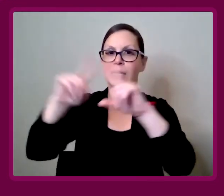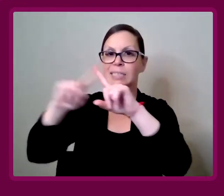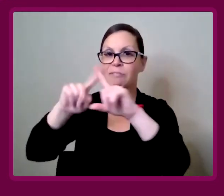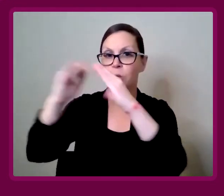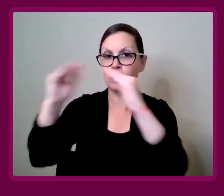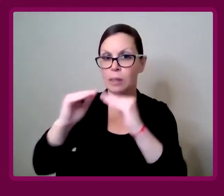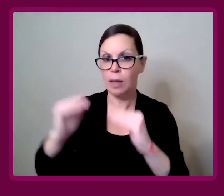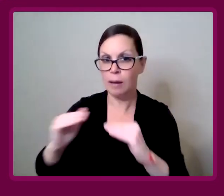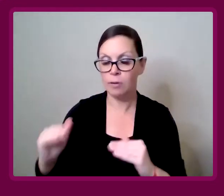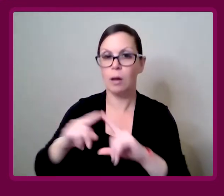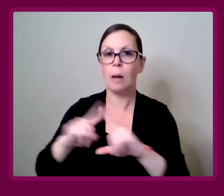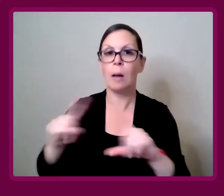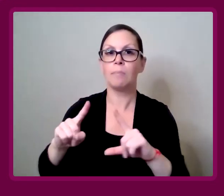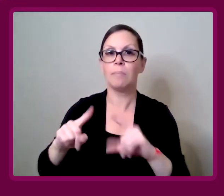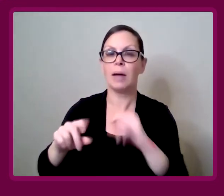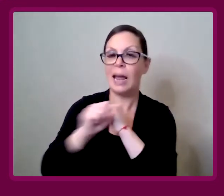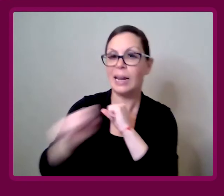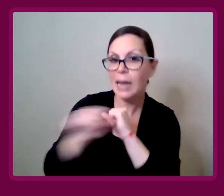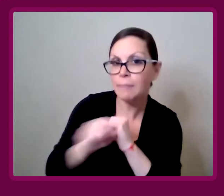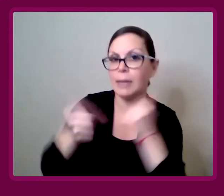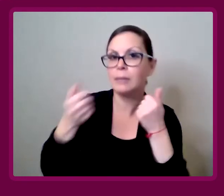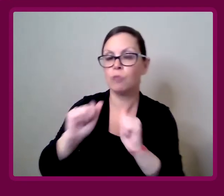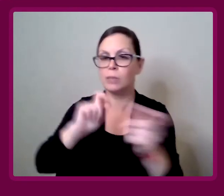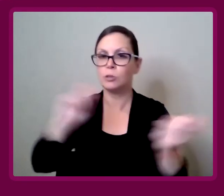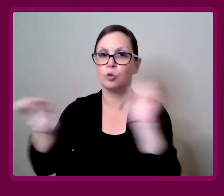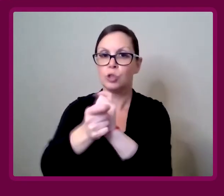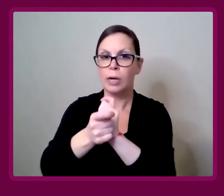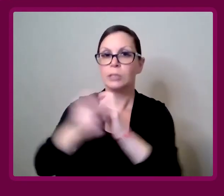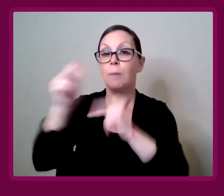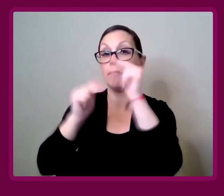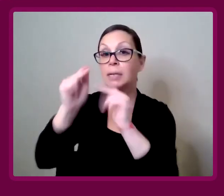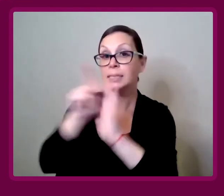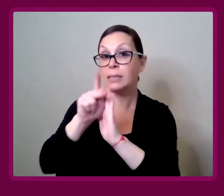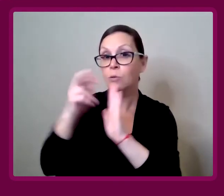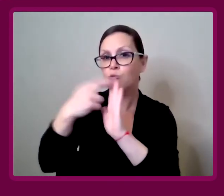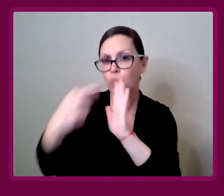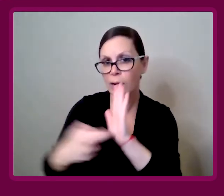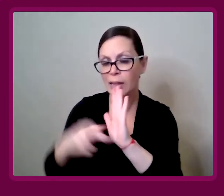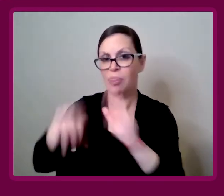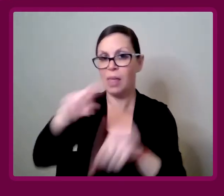But I do quite a lot of campaigning, changing the design building regulations.